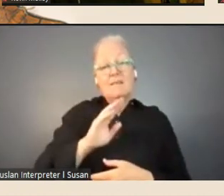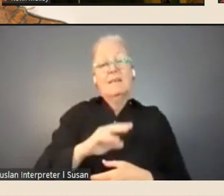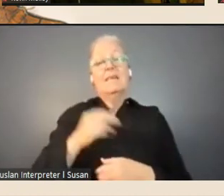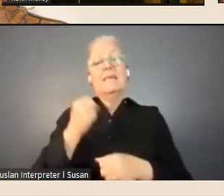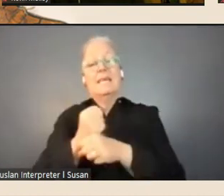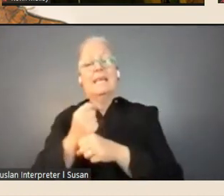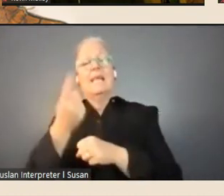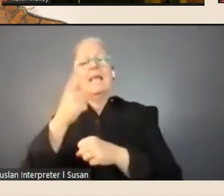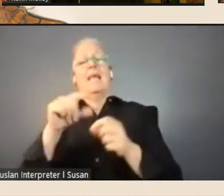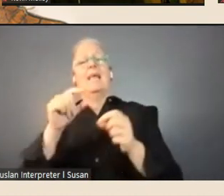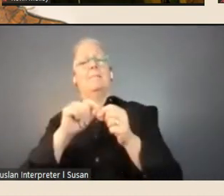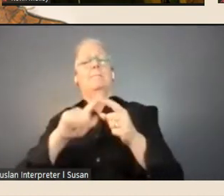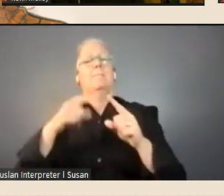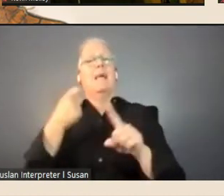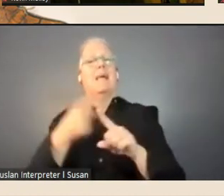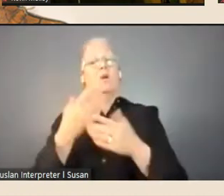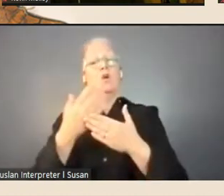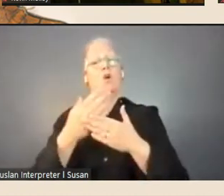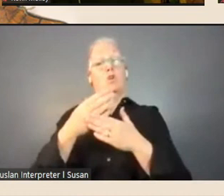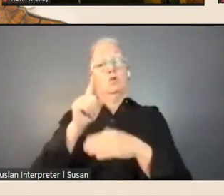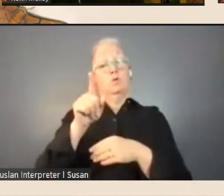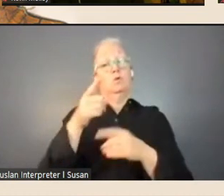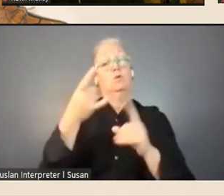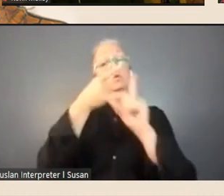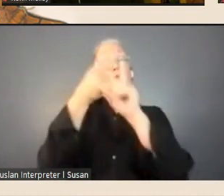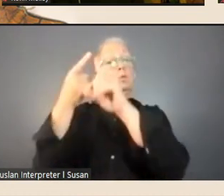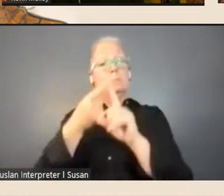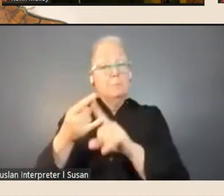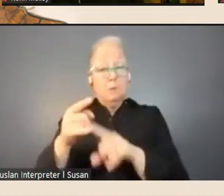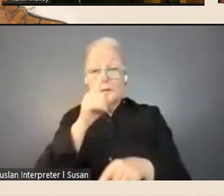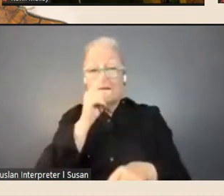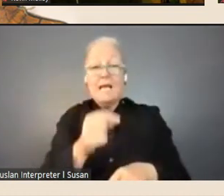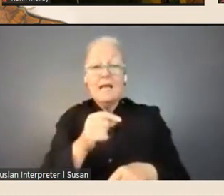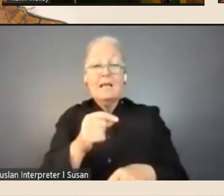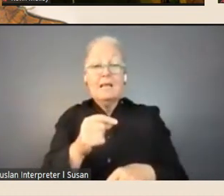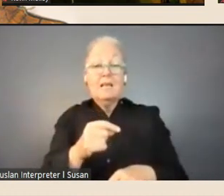on Zoom there's still a few spaces left for one on... one on three discussions.